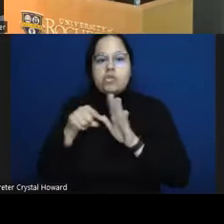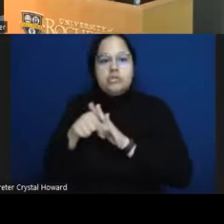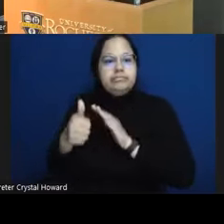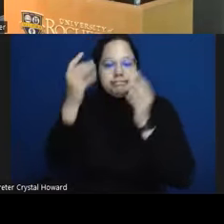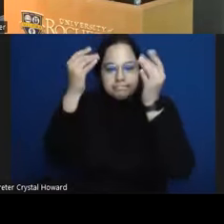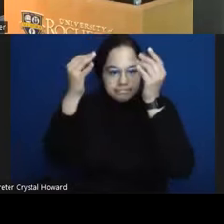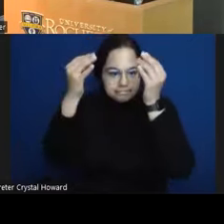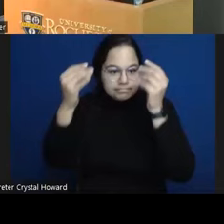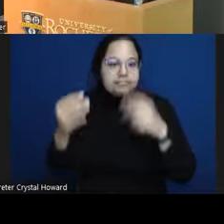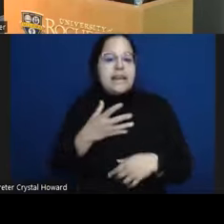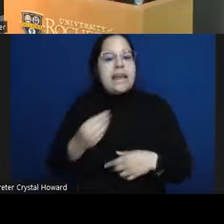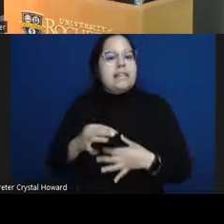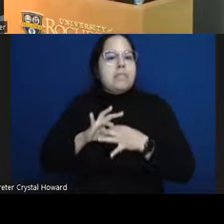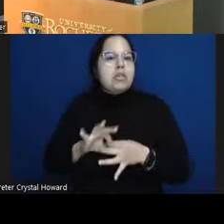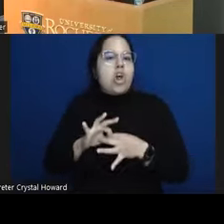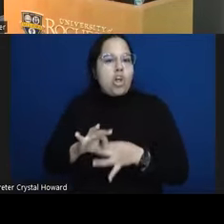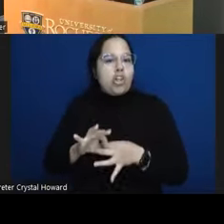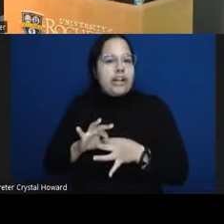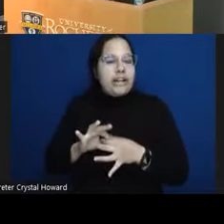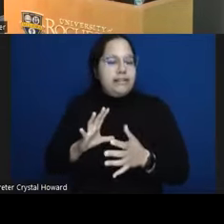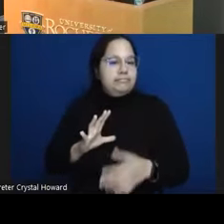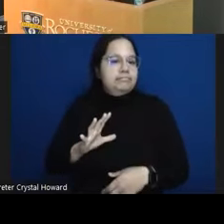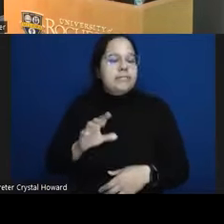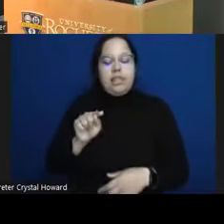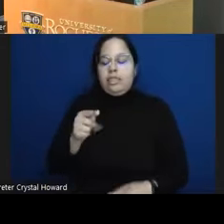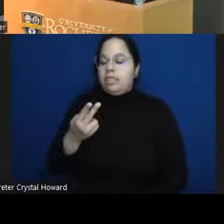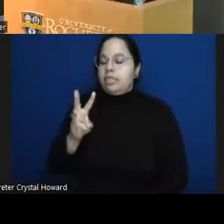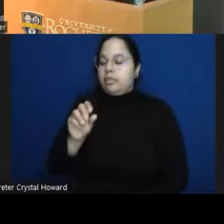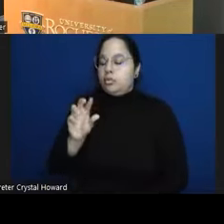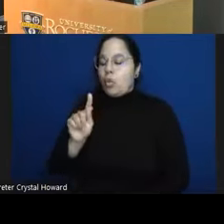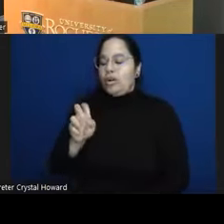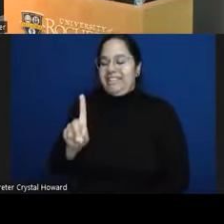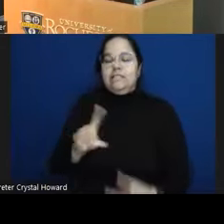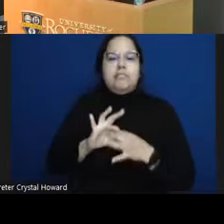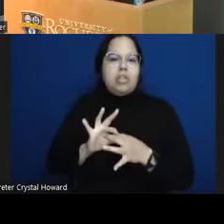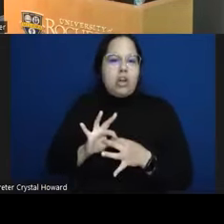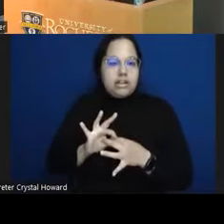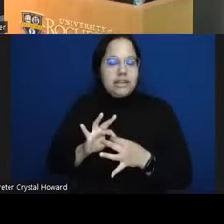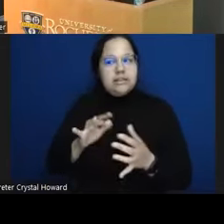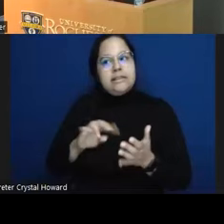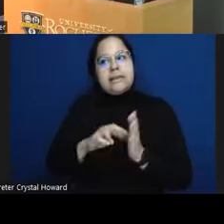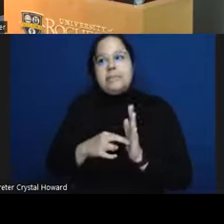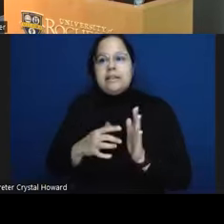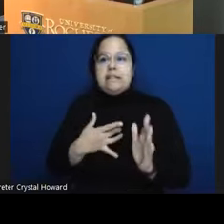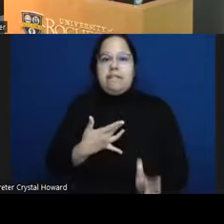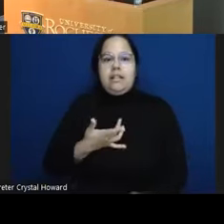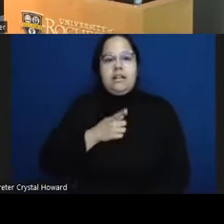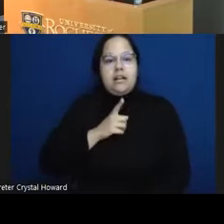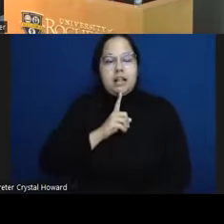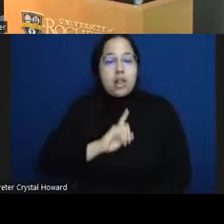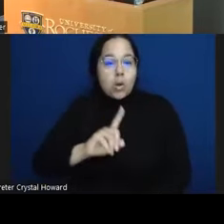belonging is um feeling like uh lonely uh like I don't have reciprocally caring relationships